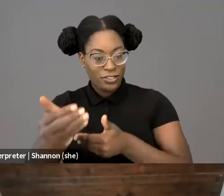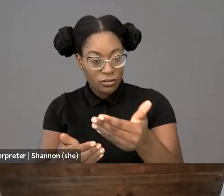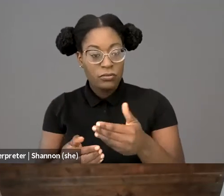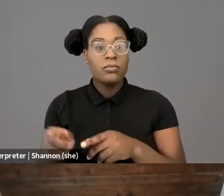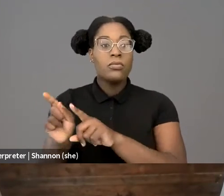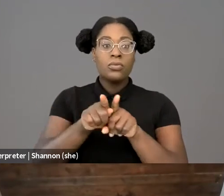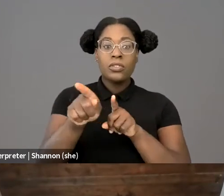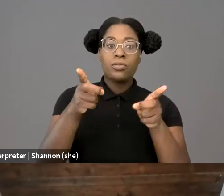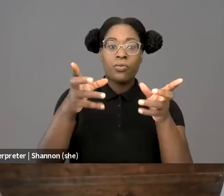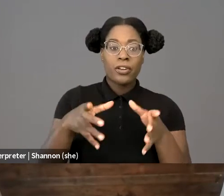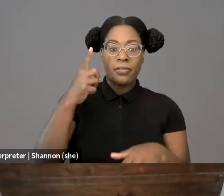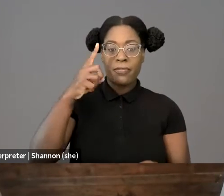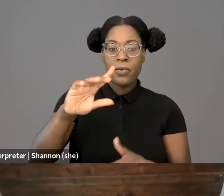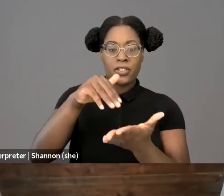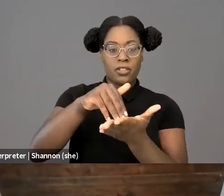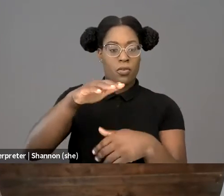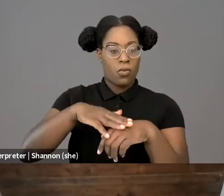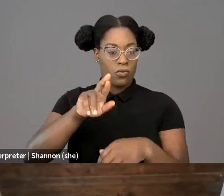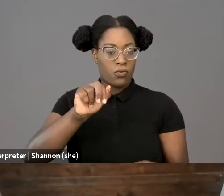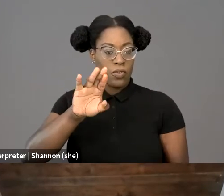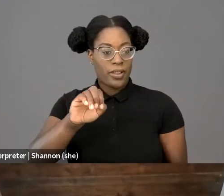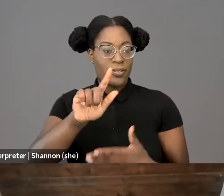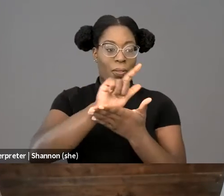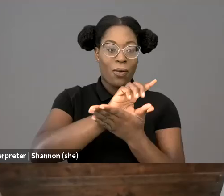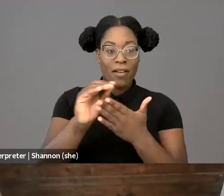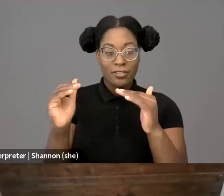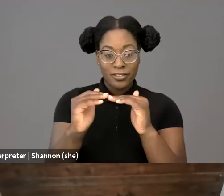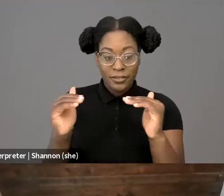He's a former federal prosecutor, and his academic interests include